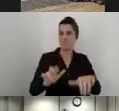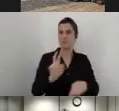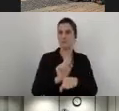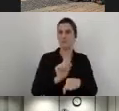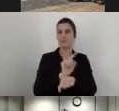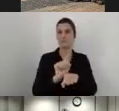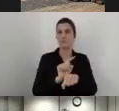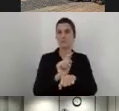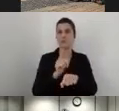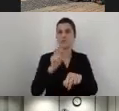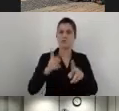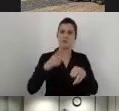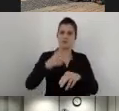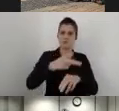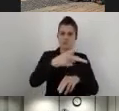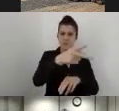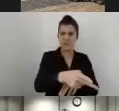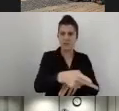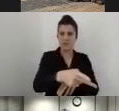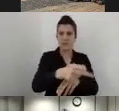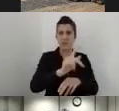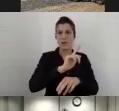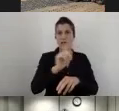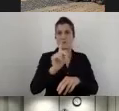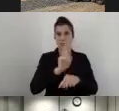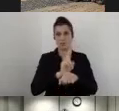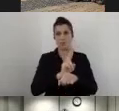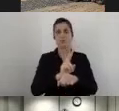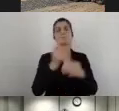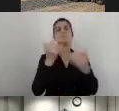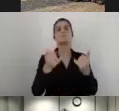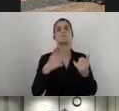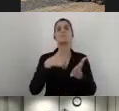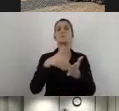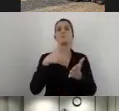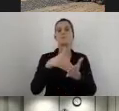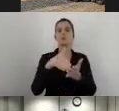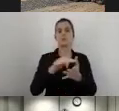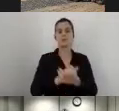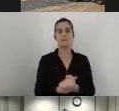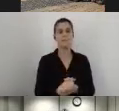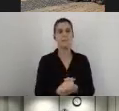So this will be saved and I will proceed to the next accessibility finding,